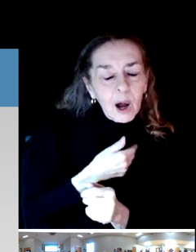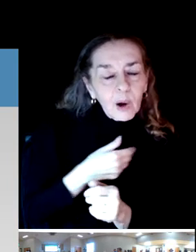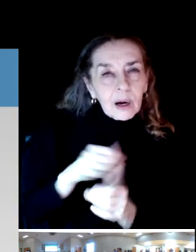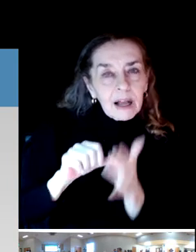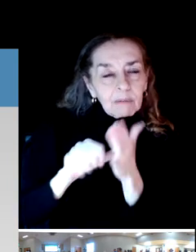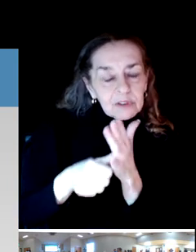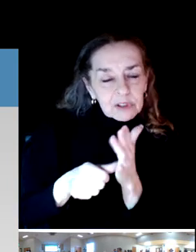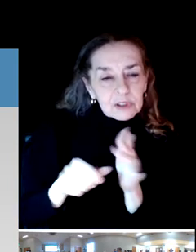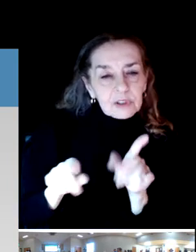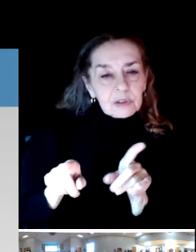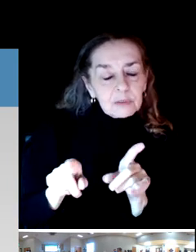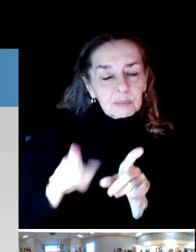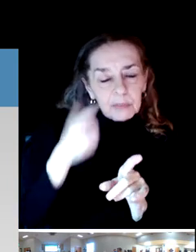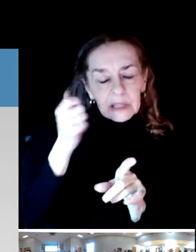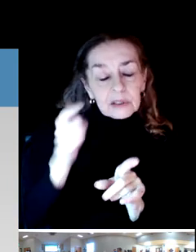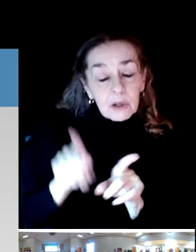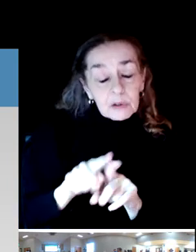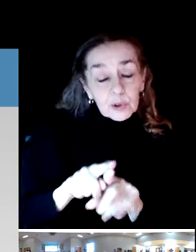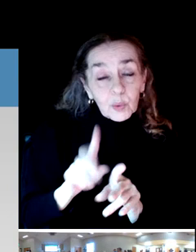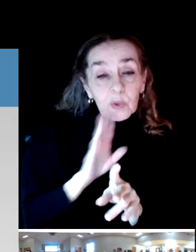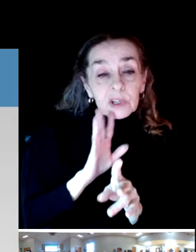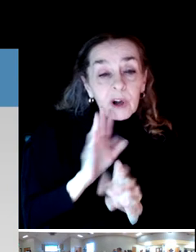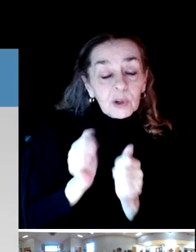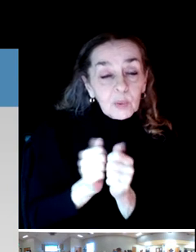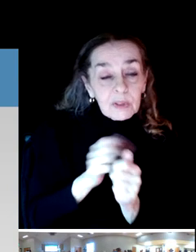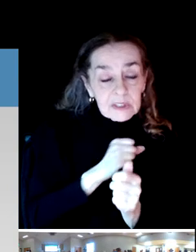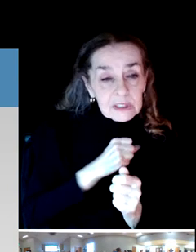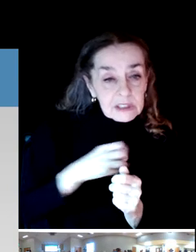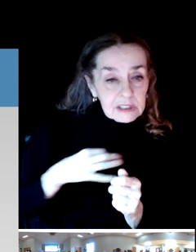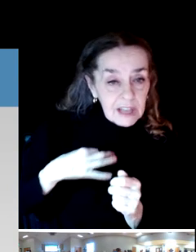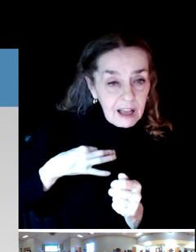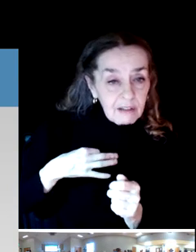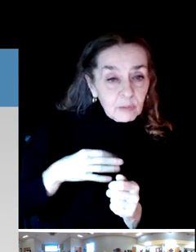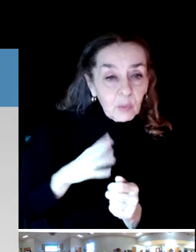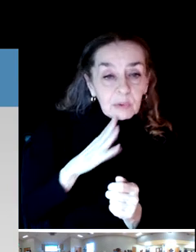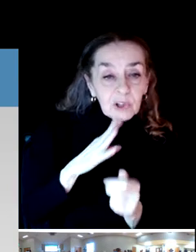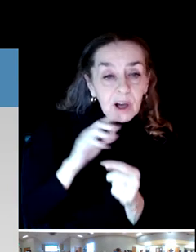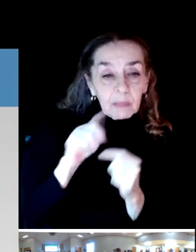a survey that will be coming out and again, we'll talk about it.